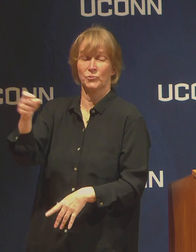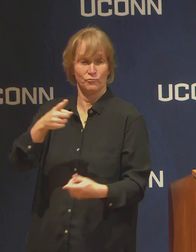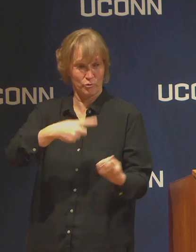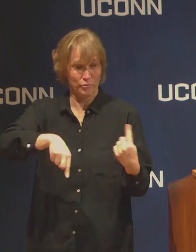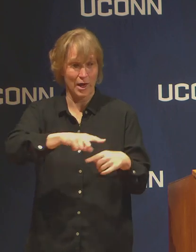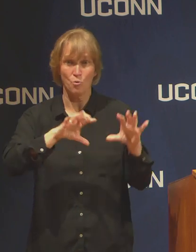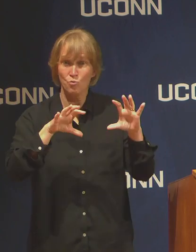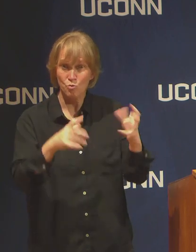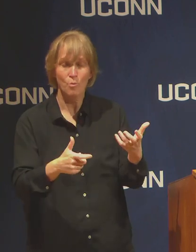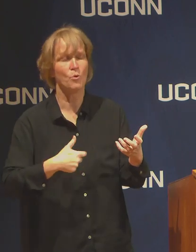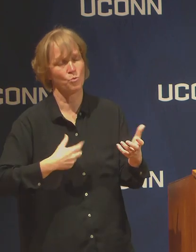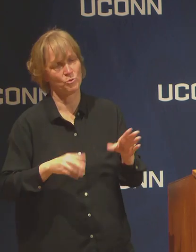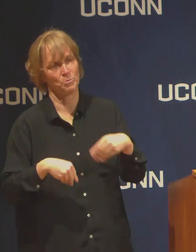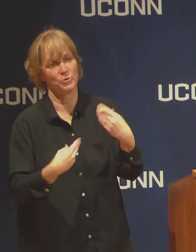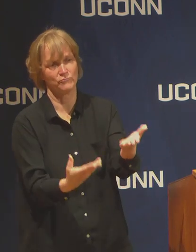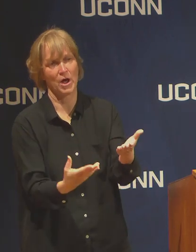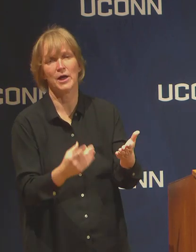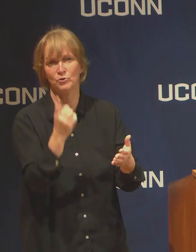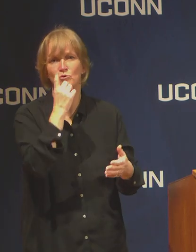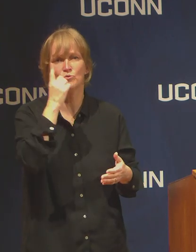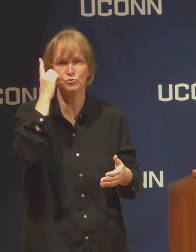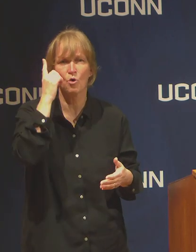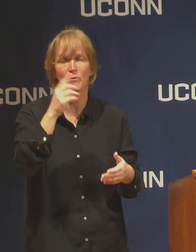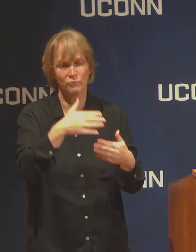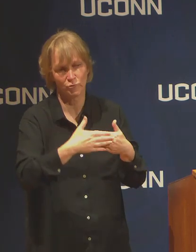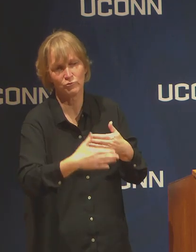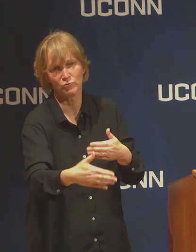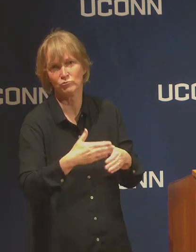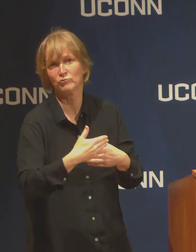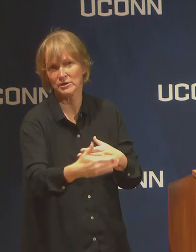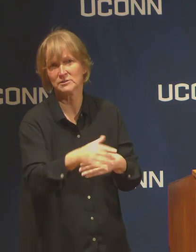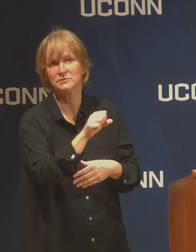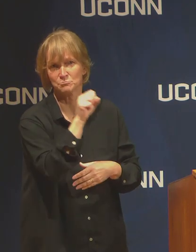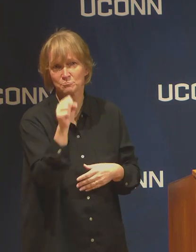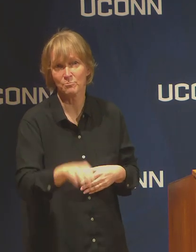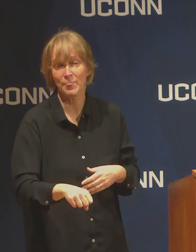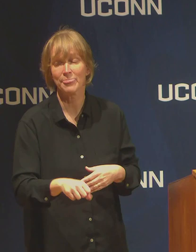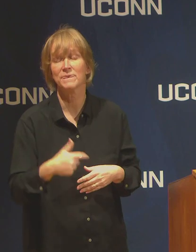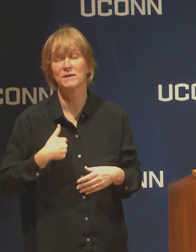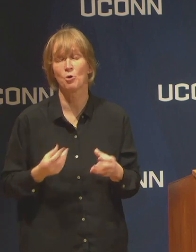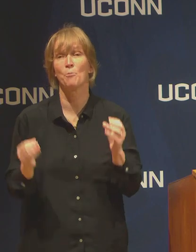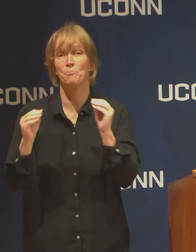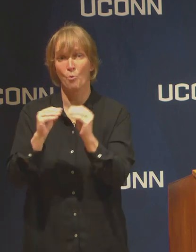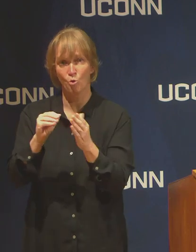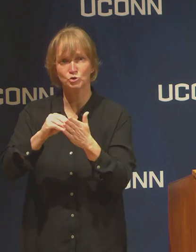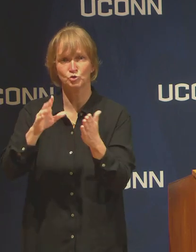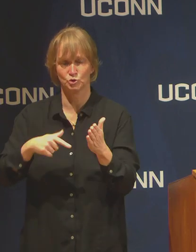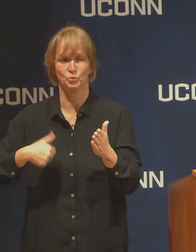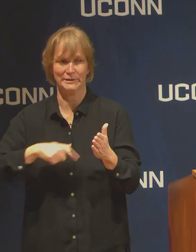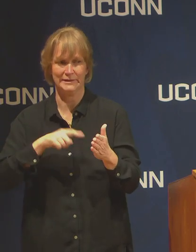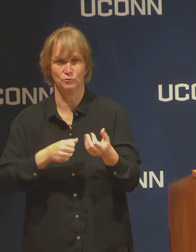to through the end of the semester. There are more students that we need to support beyond the international population.